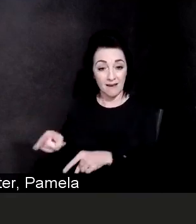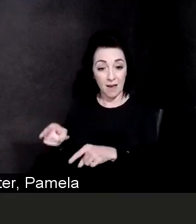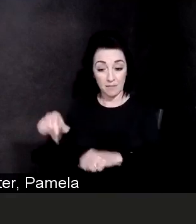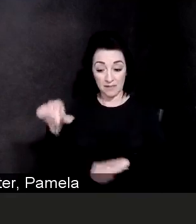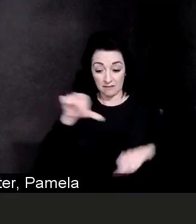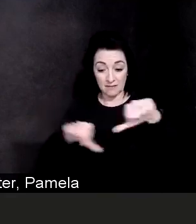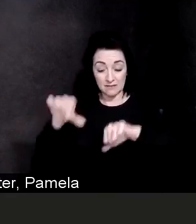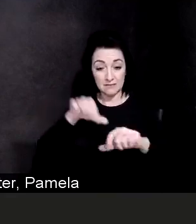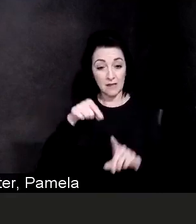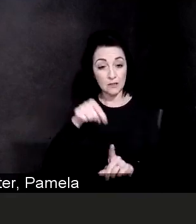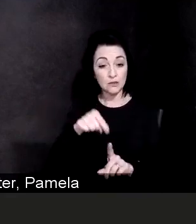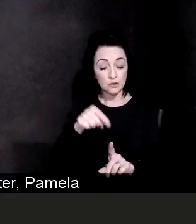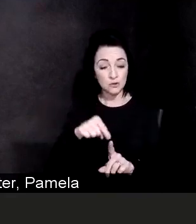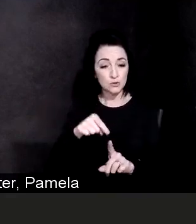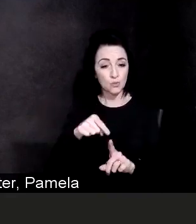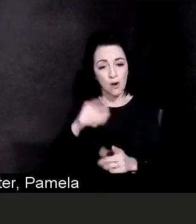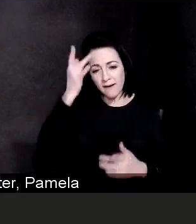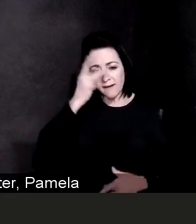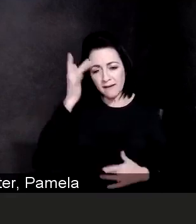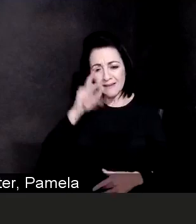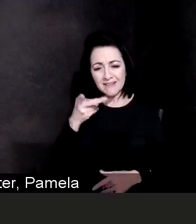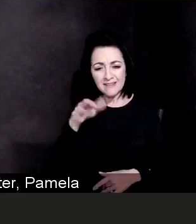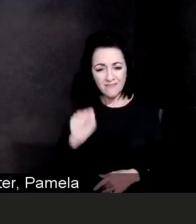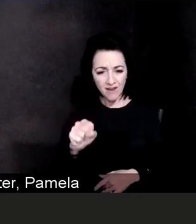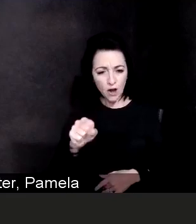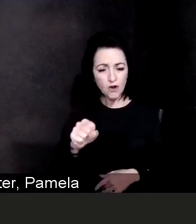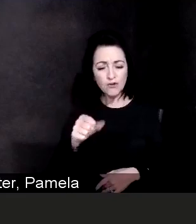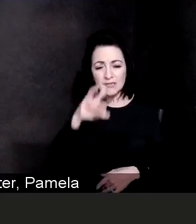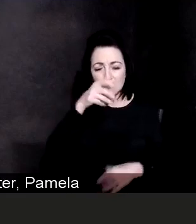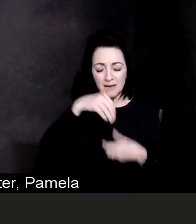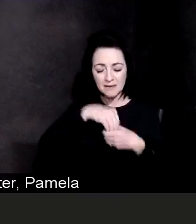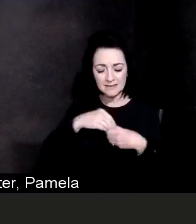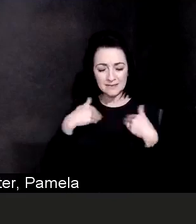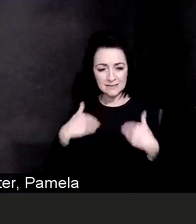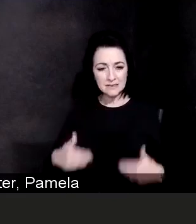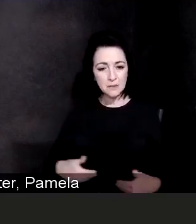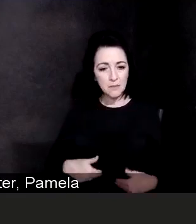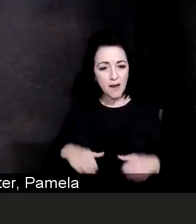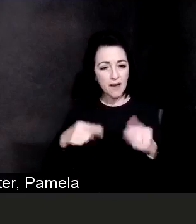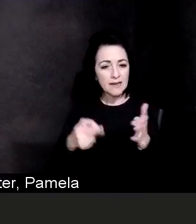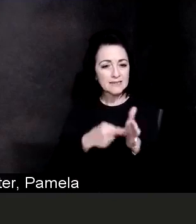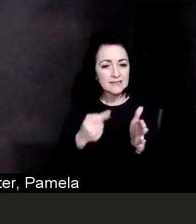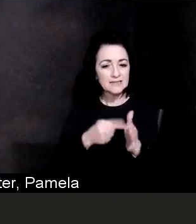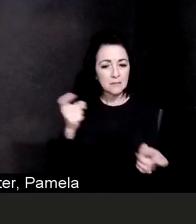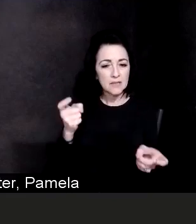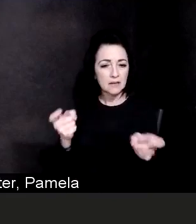We see this all the time in the flu hence we have to receive a new flu shot every year